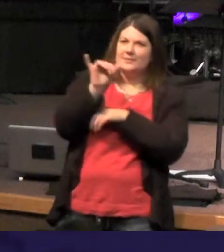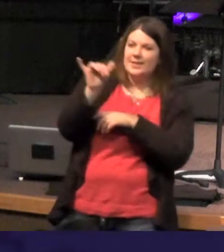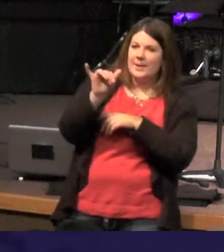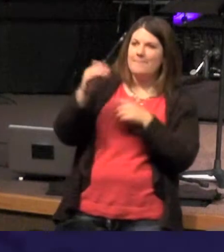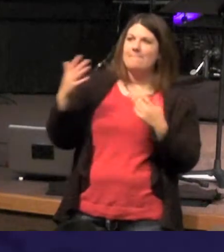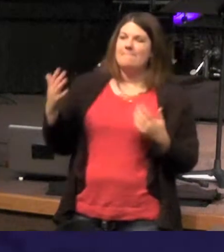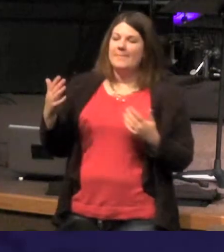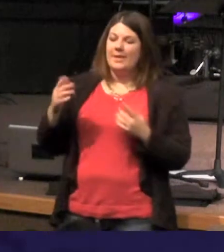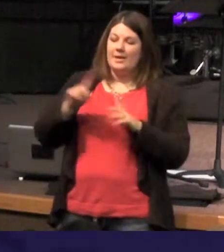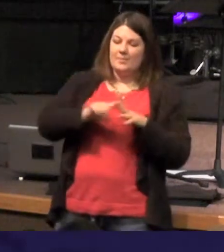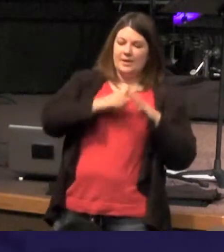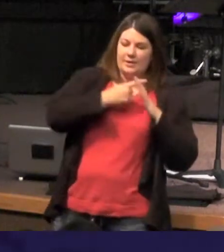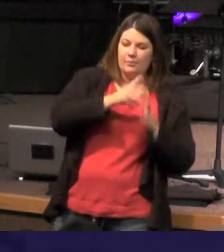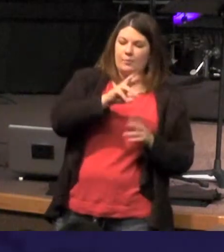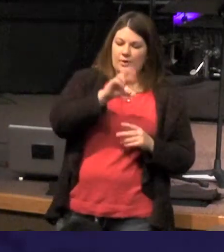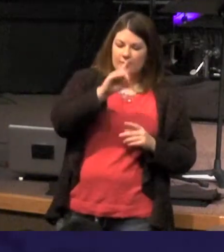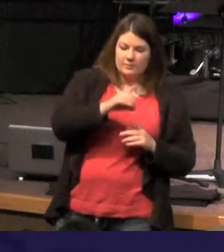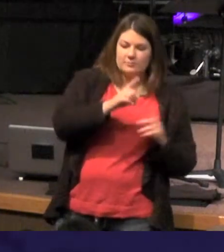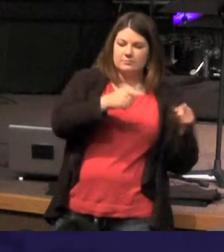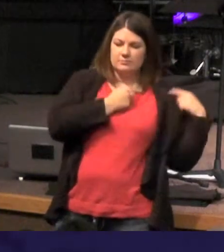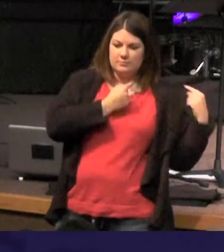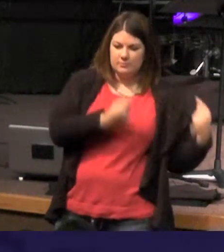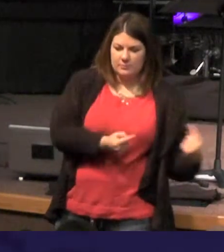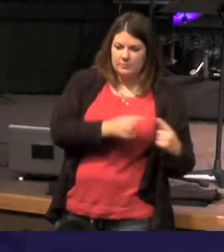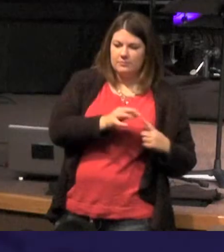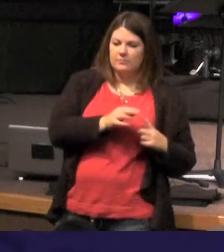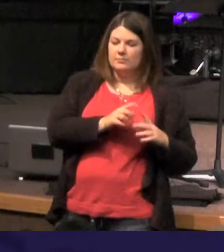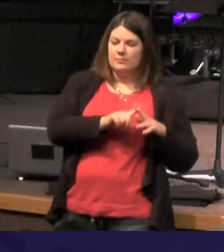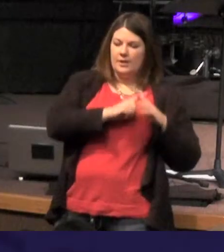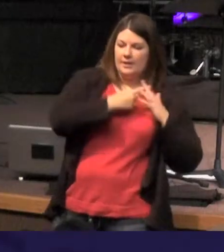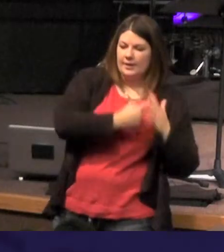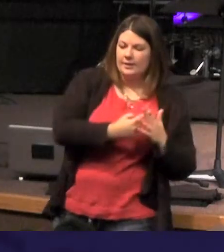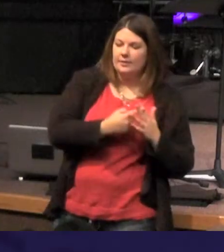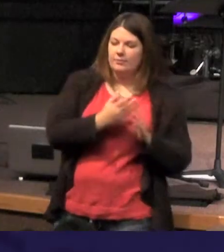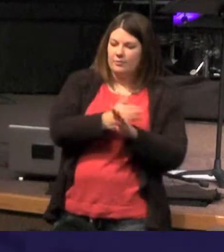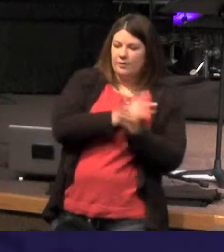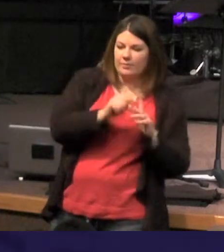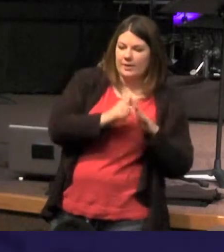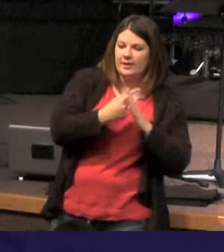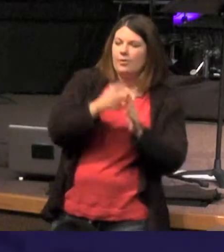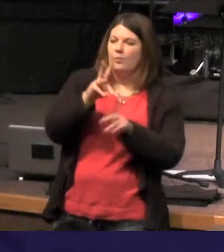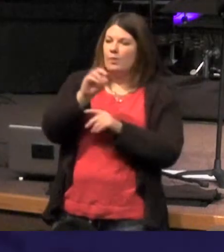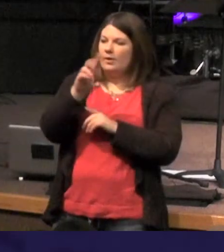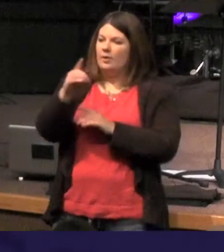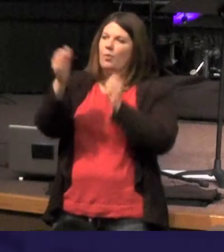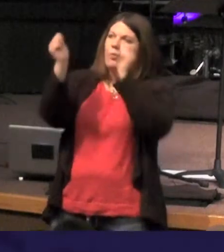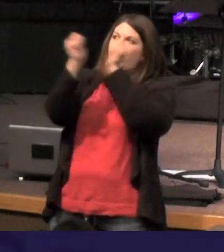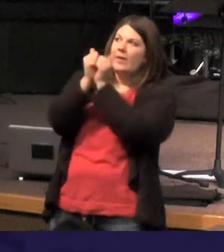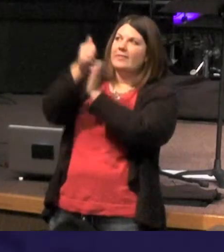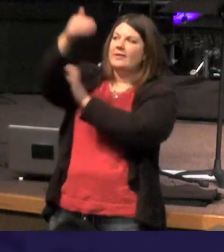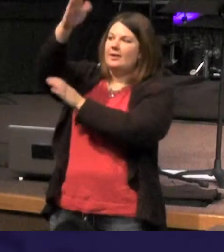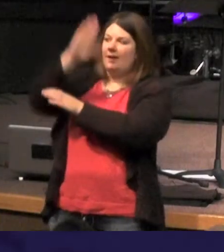beginning was the Word he was there for the very beginning and the Word was with God - this coexistence